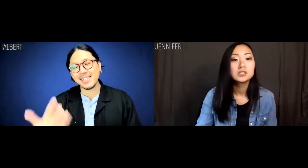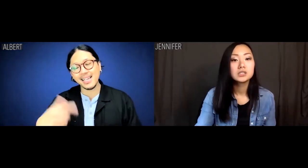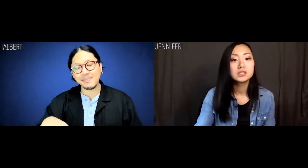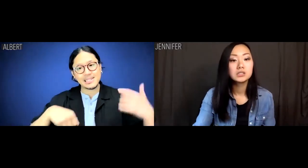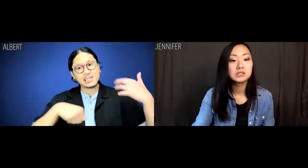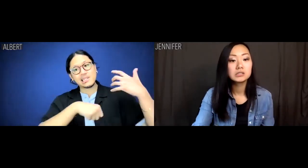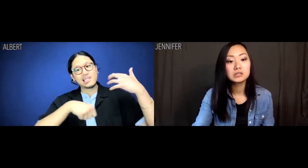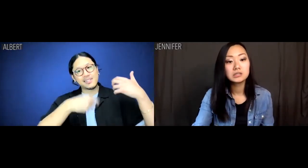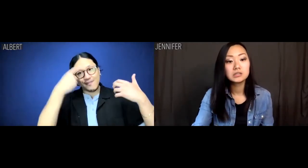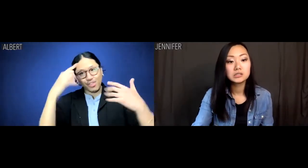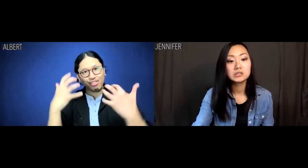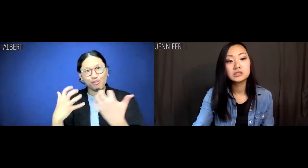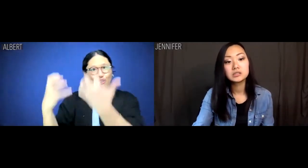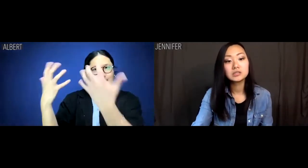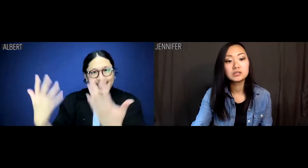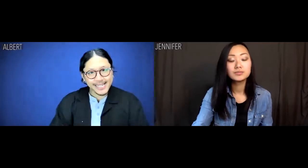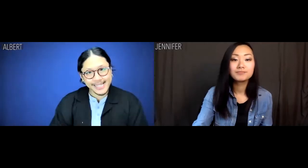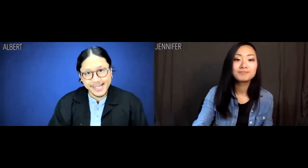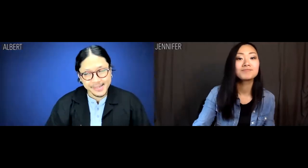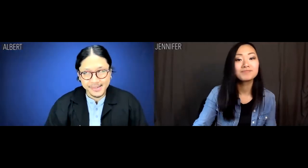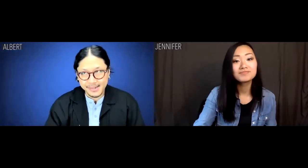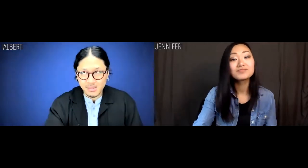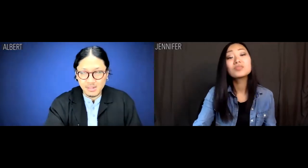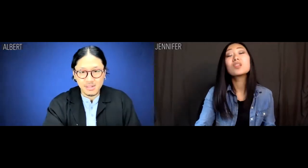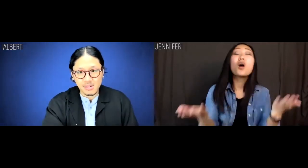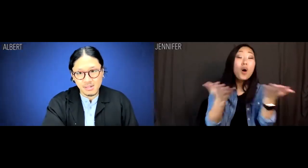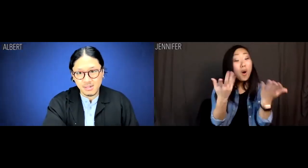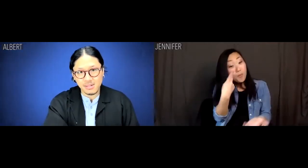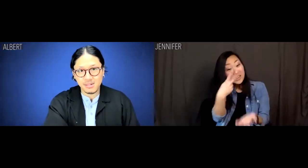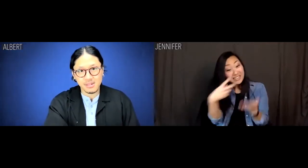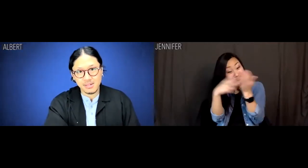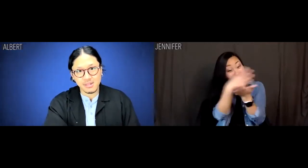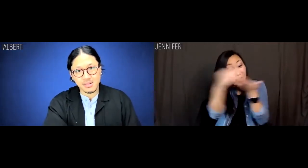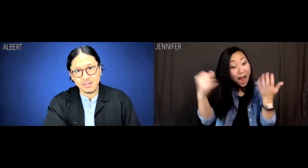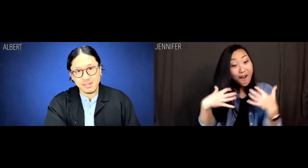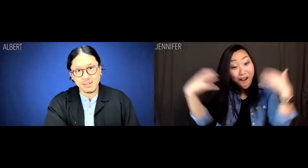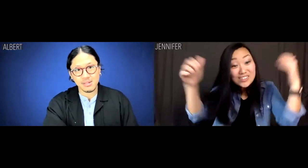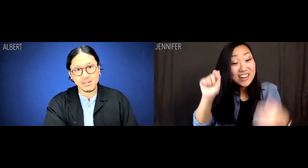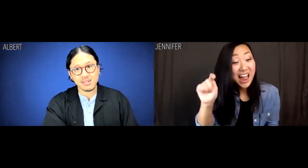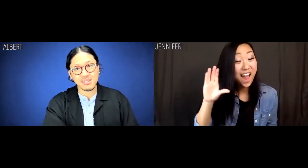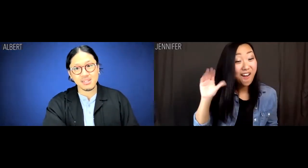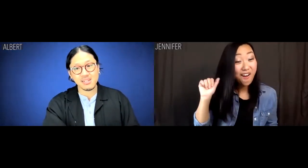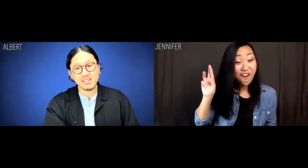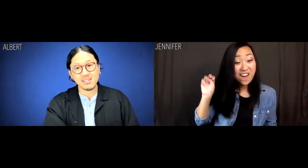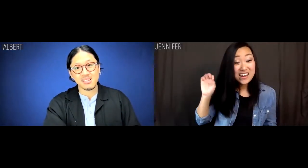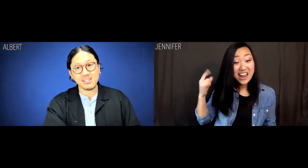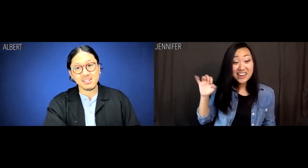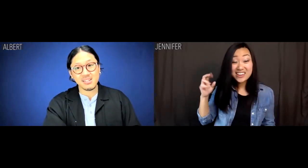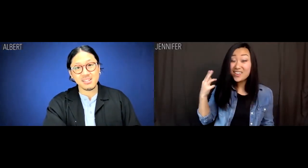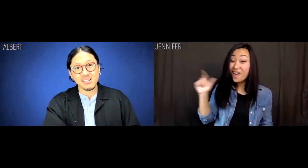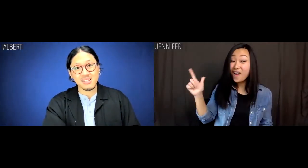Albert: Concert cello. Jennifer: We sold out a concert at Carnegie Hall!